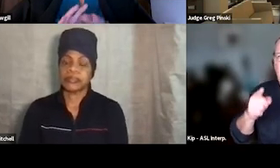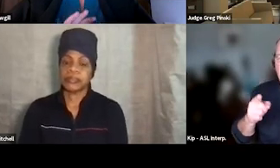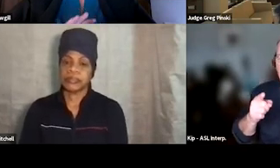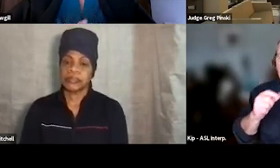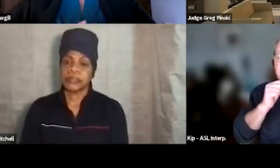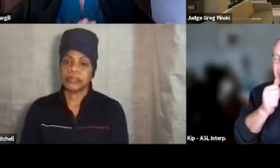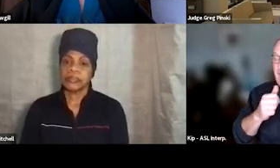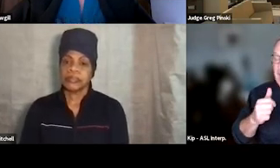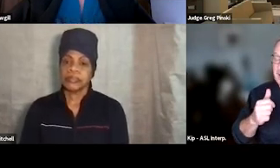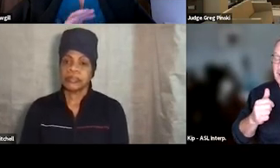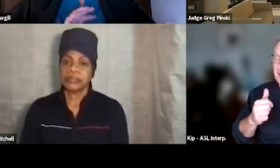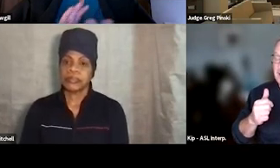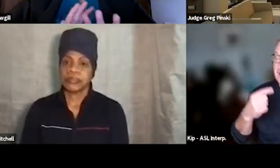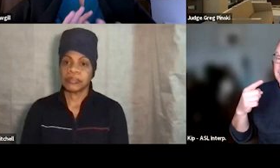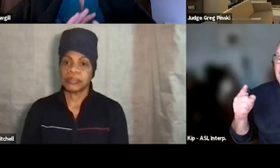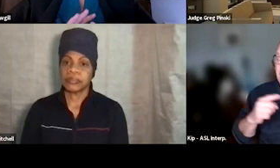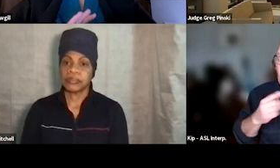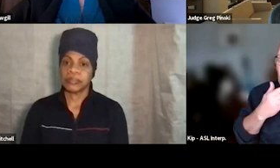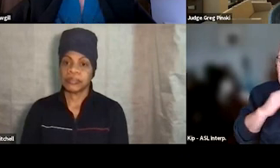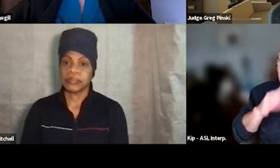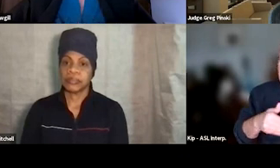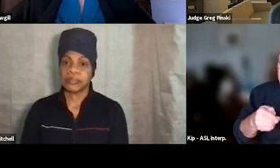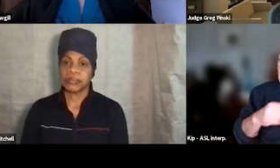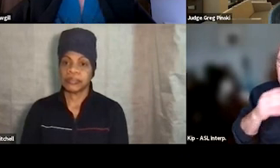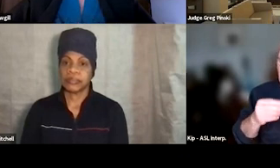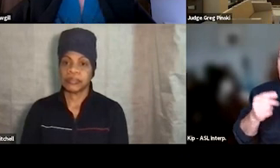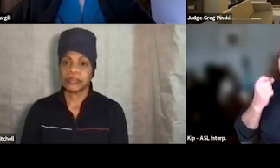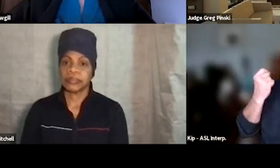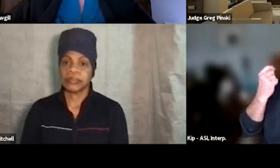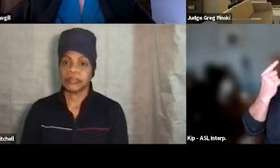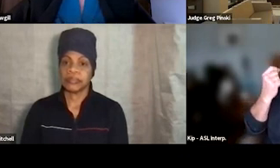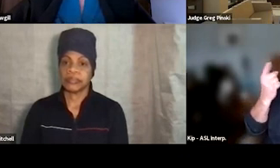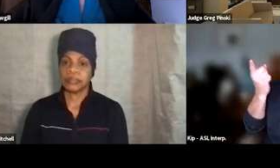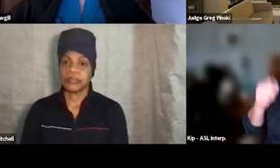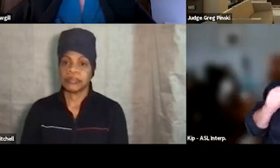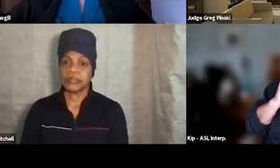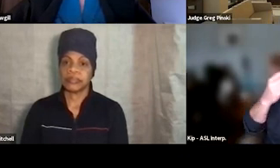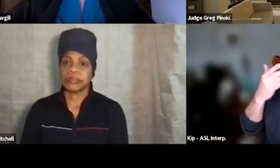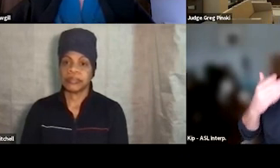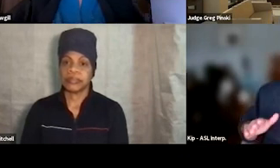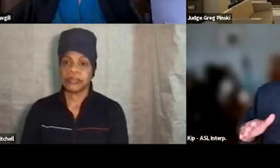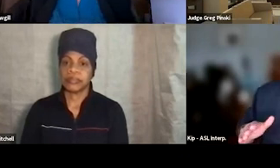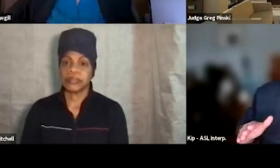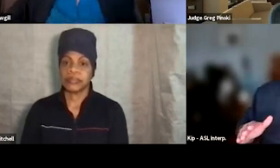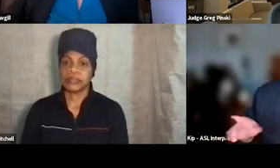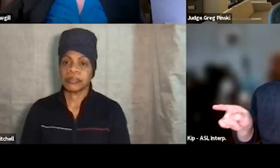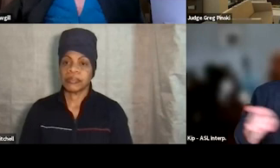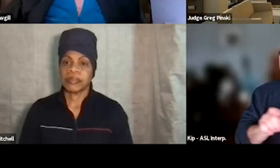so that they have a heads up and they know what could happen if they don't finish it. And then also, when we're thinking about graduation,